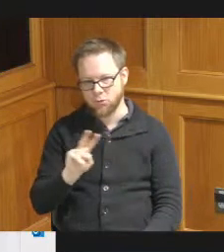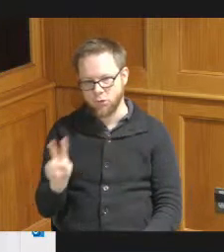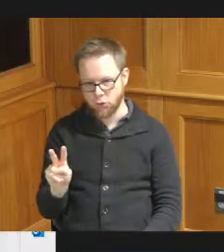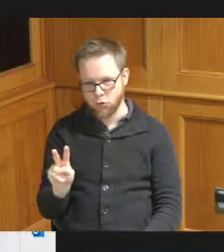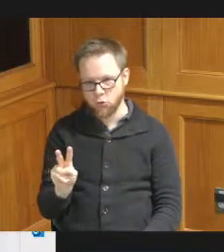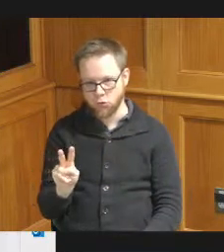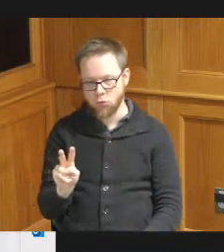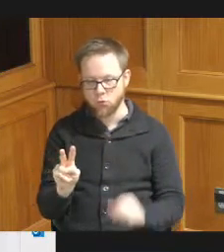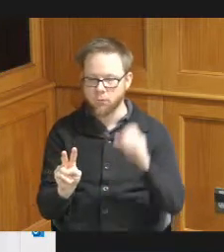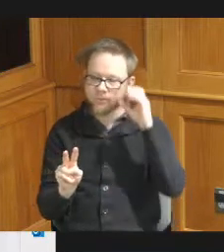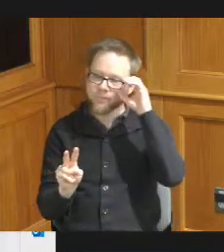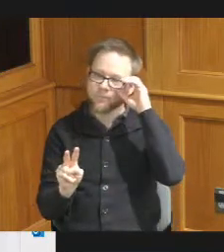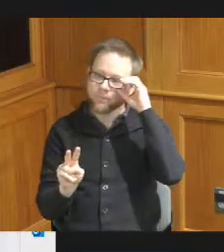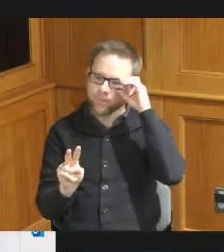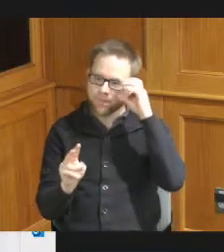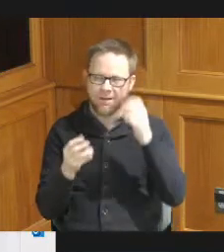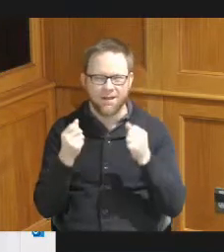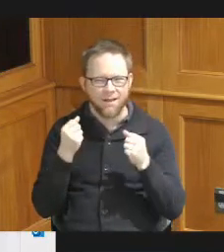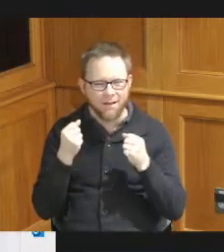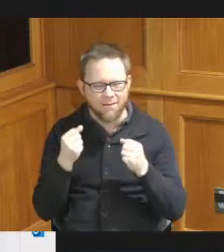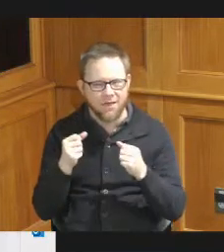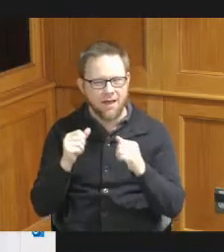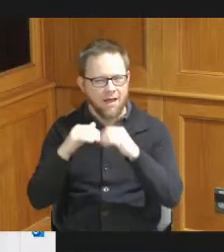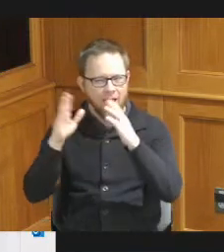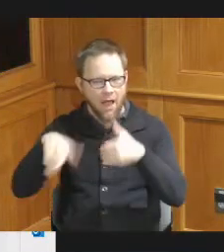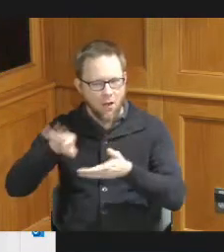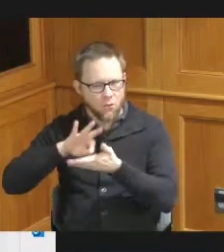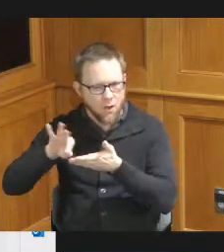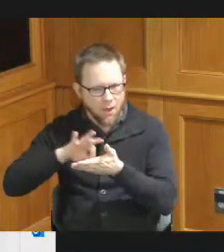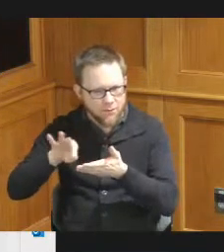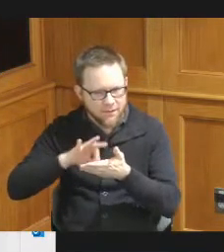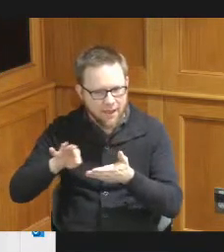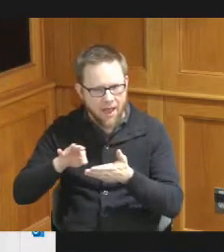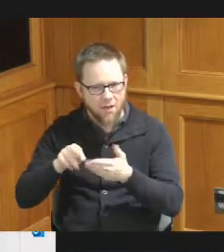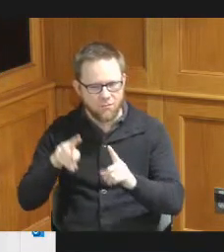the number of the housing inventory count for these qualifying populations